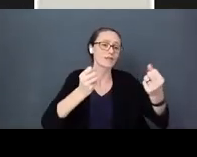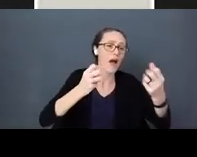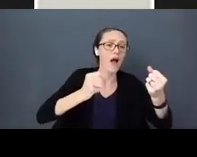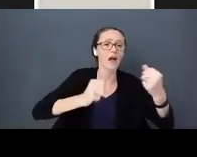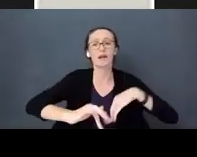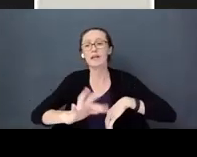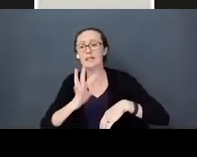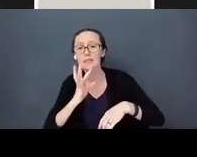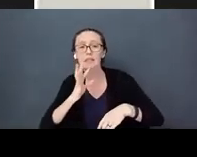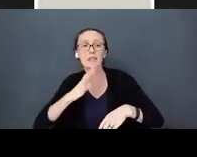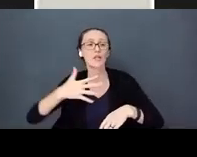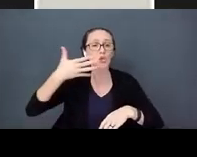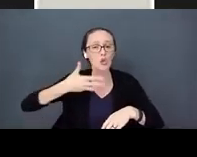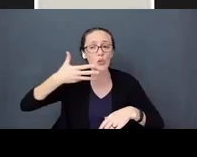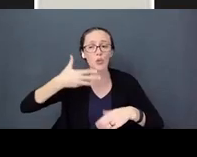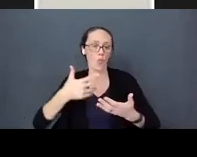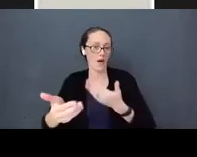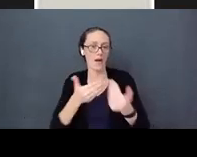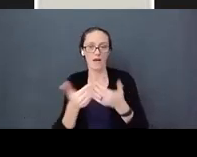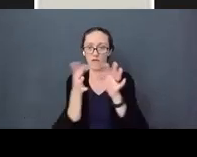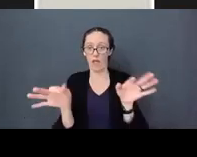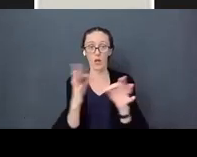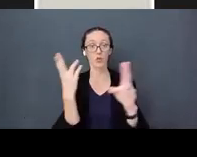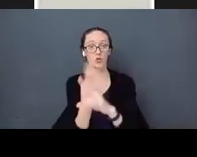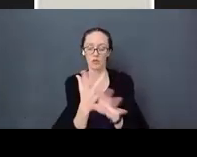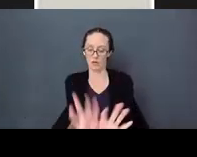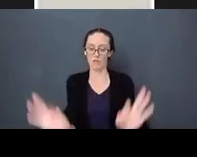or language you are using, you have to make sure your child is accessing them.